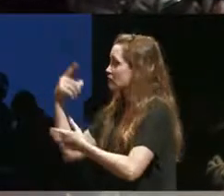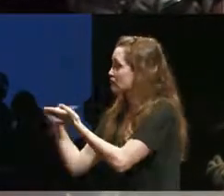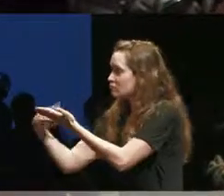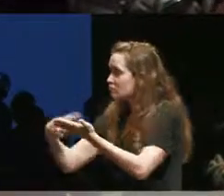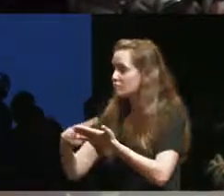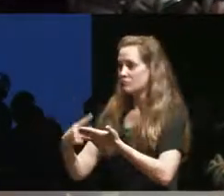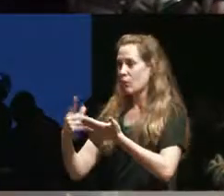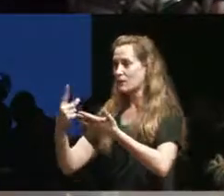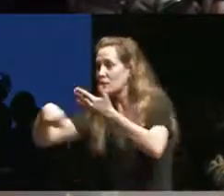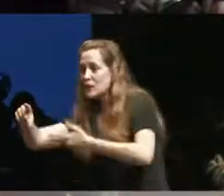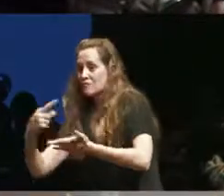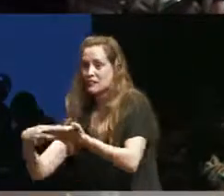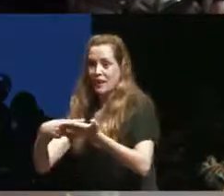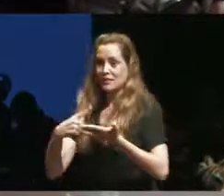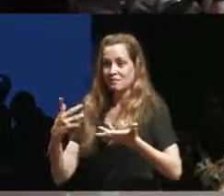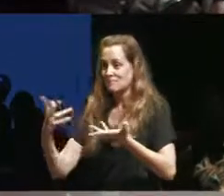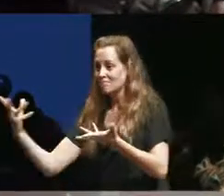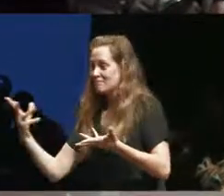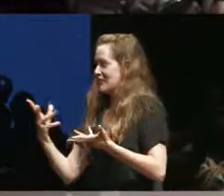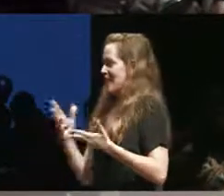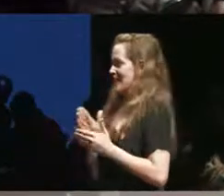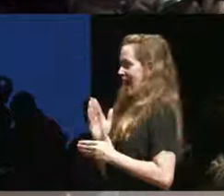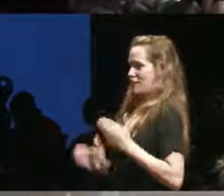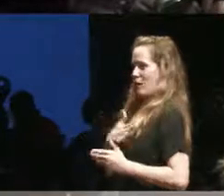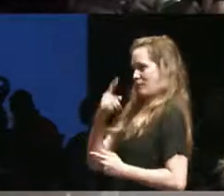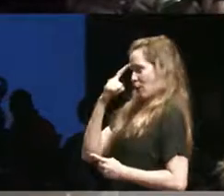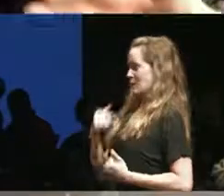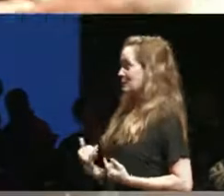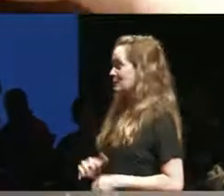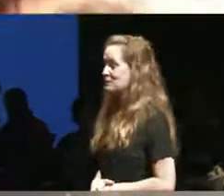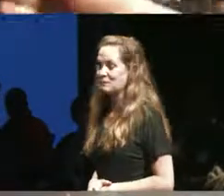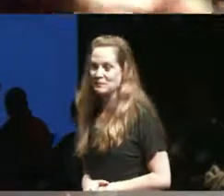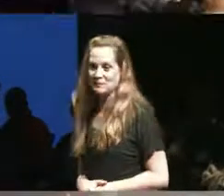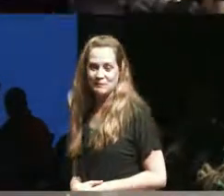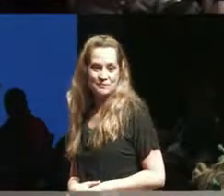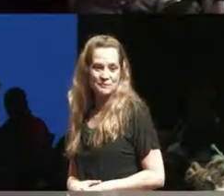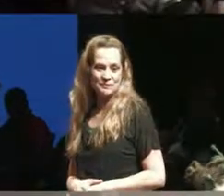week or whatever but thank you that's the end of my current thoughts this is